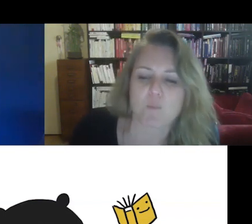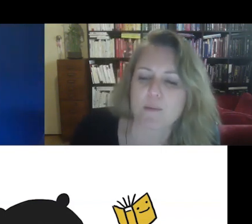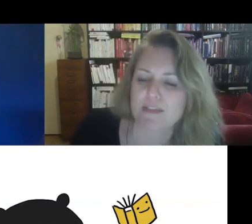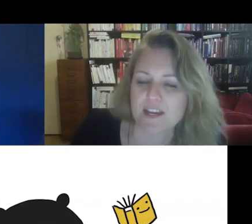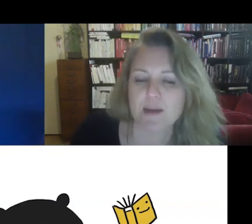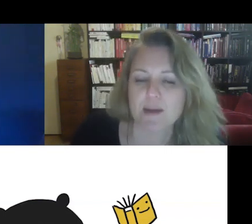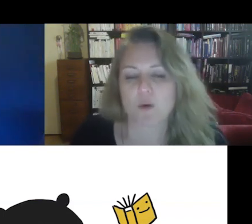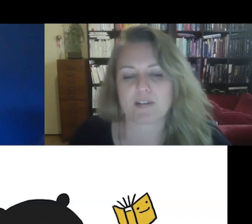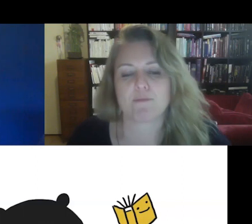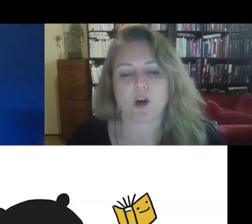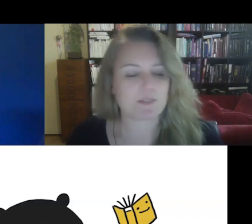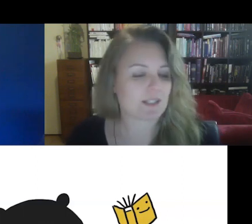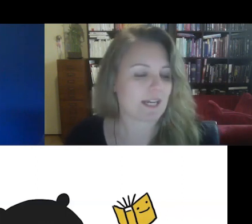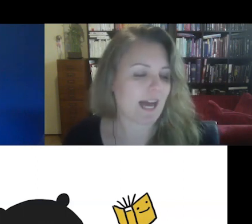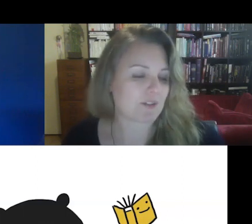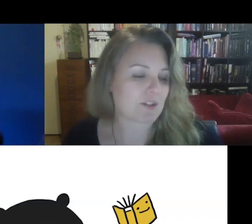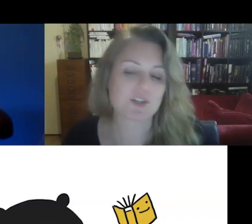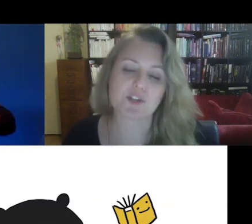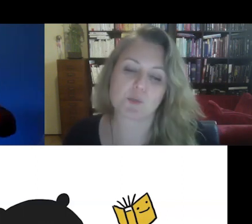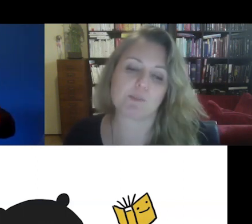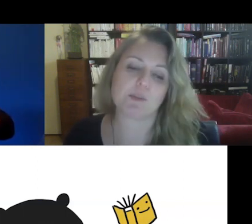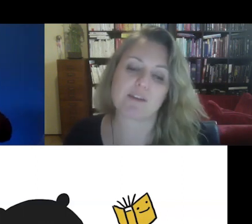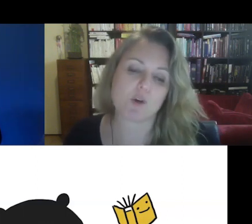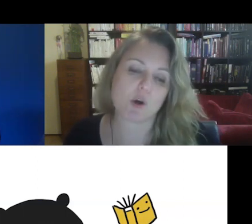And when we think about what involves our decisions with